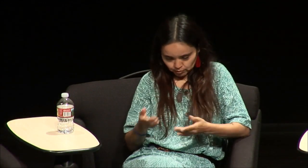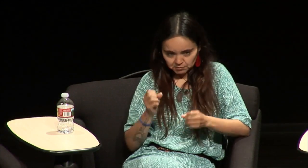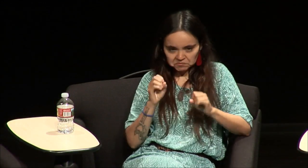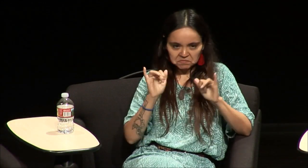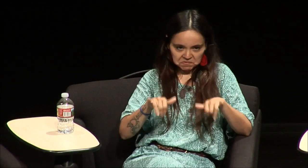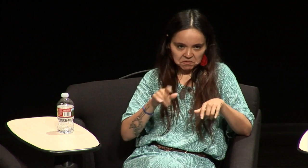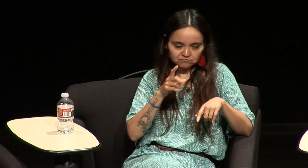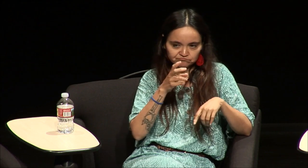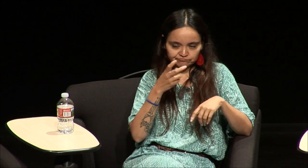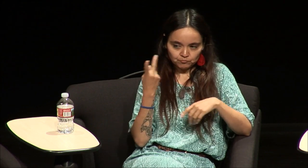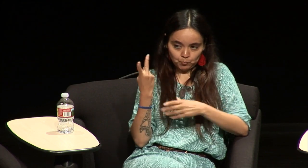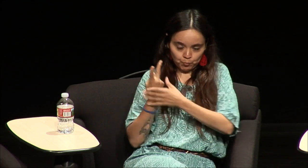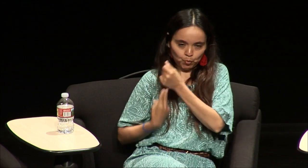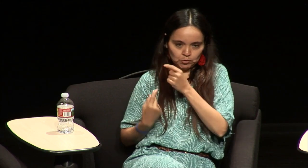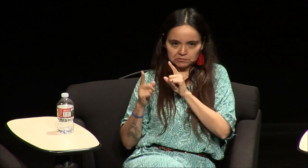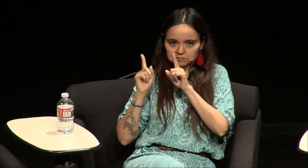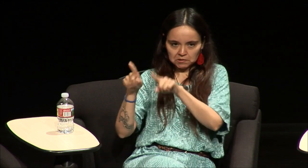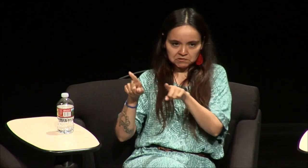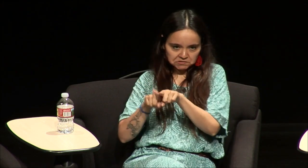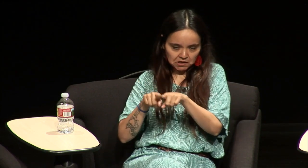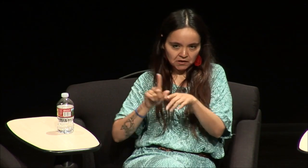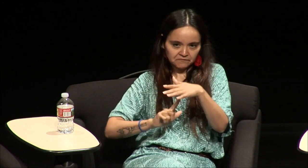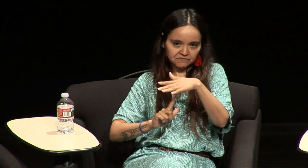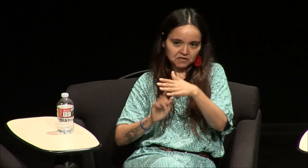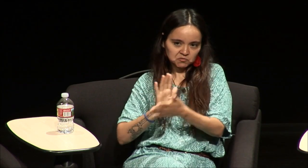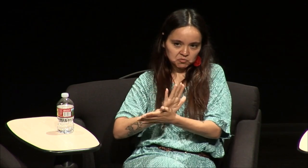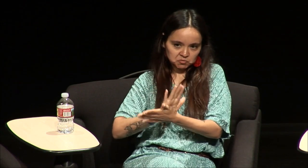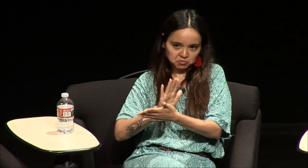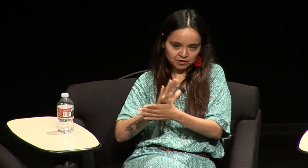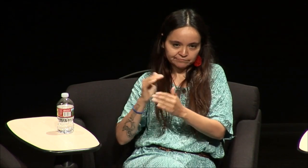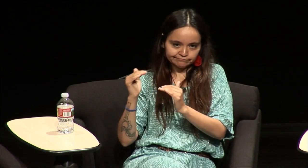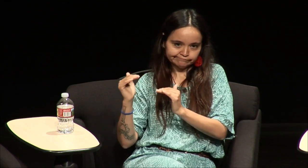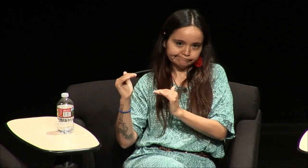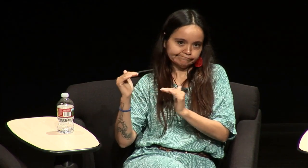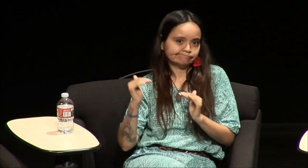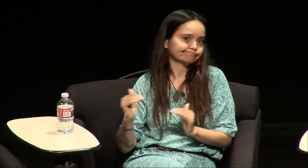LA and then when we moved here um both of us went to the same school Lafayette